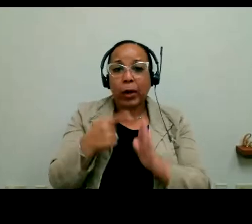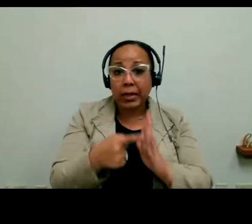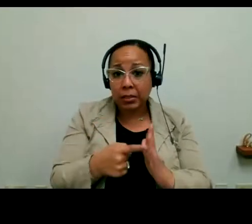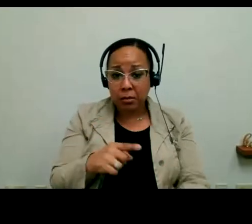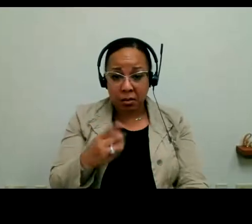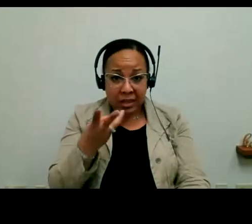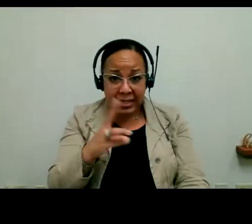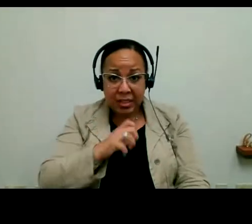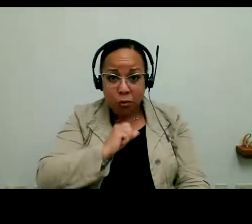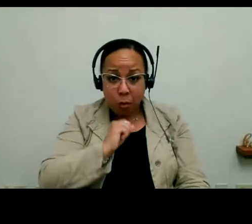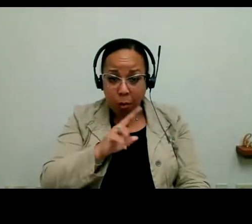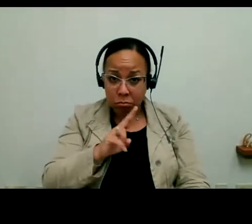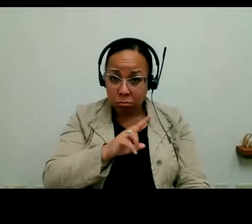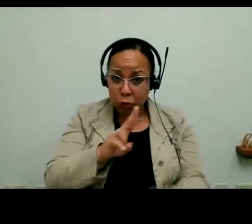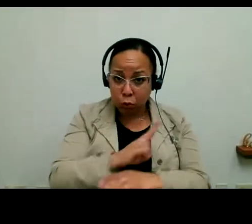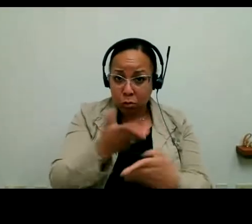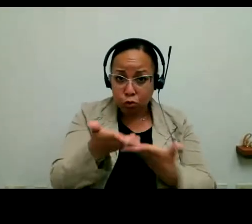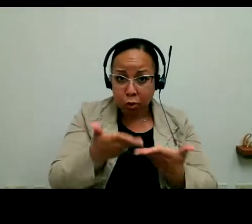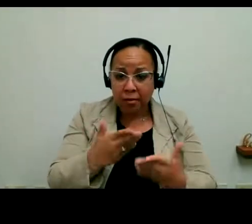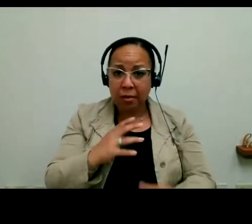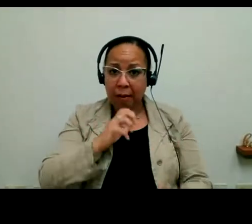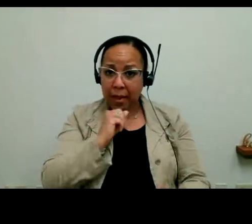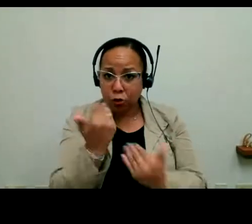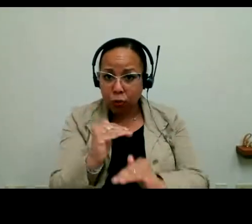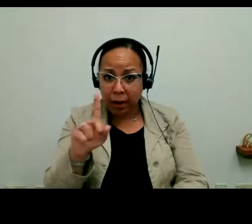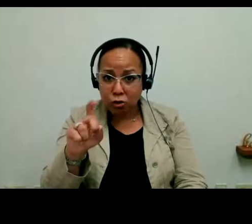Is there a cutoff for age range?